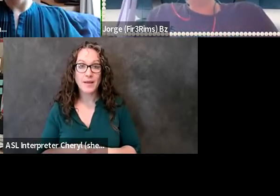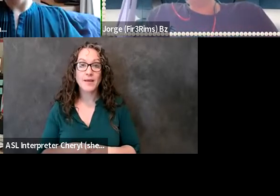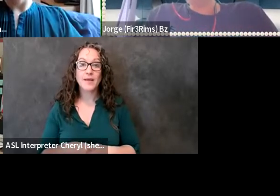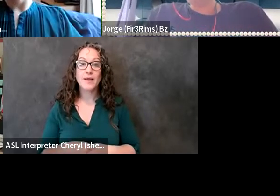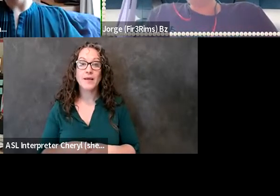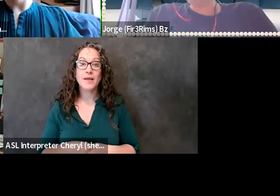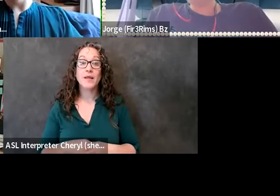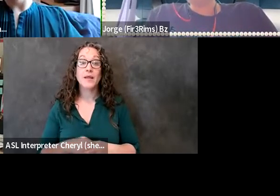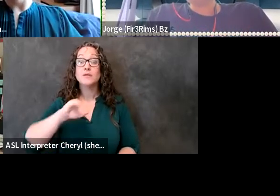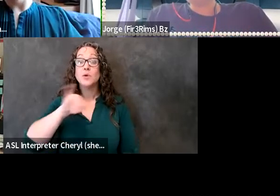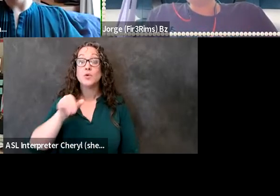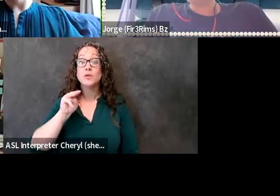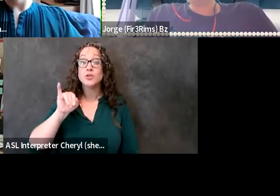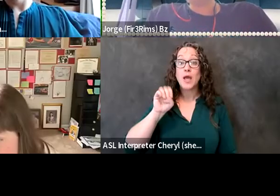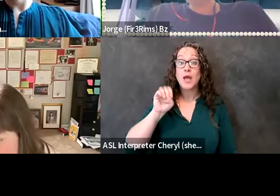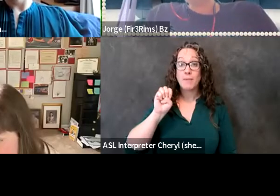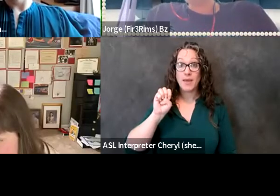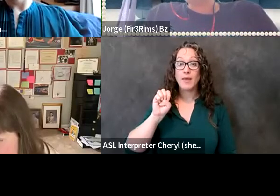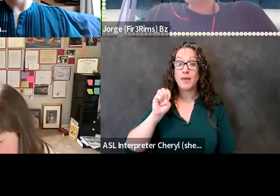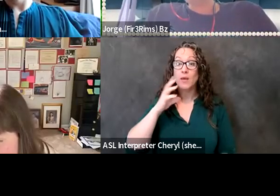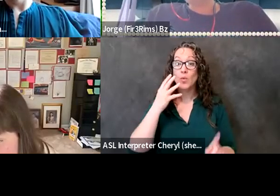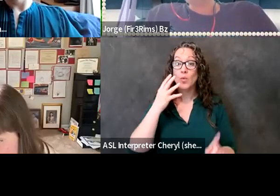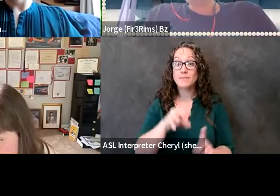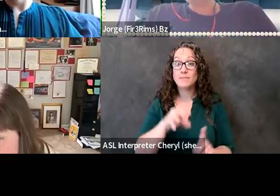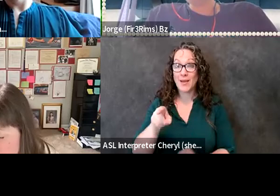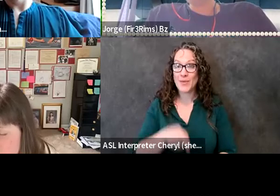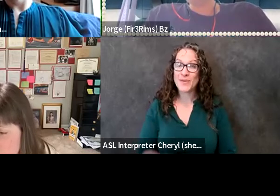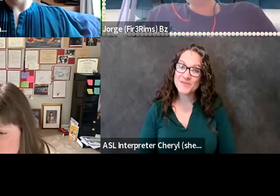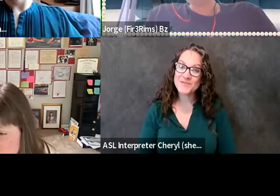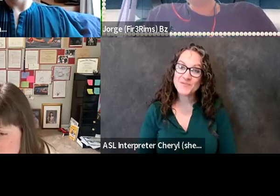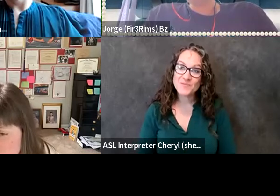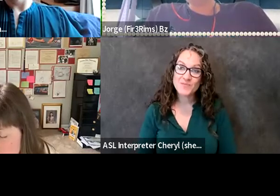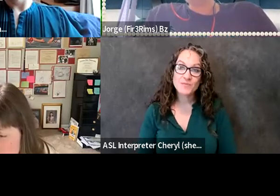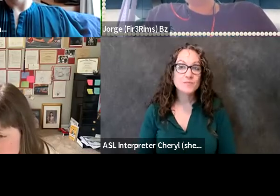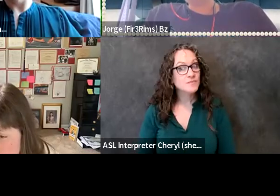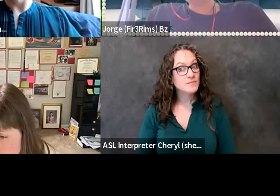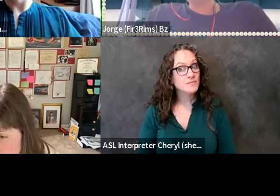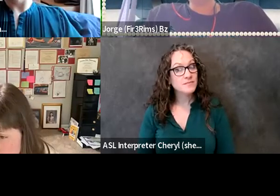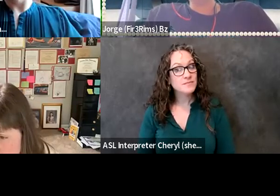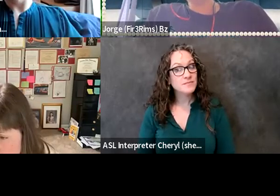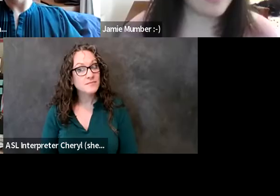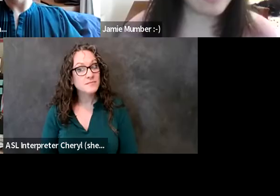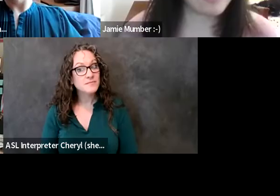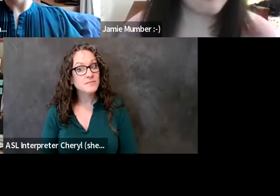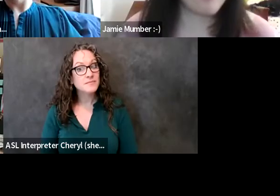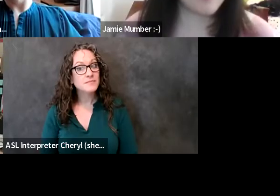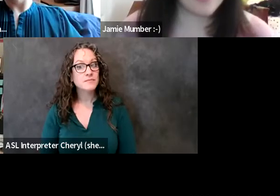would like to unu and ask your questions jennifer so i'm actually not my mom i'm actually grace